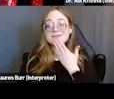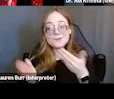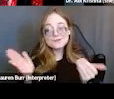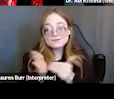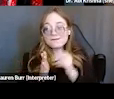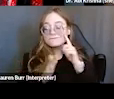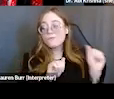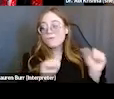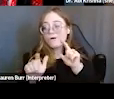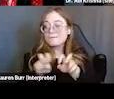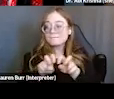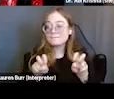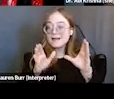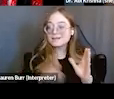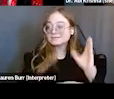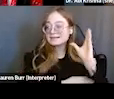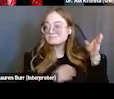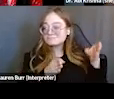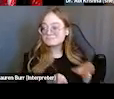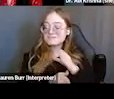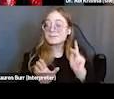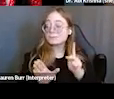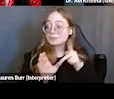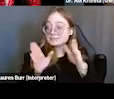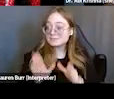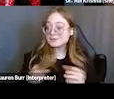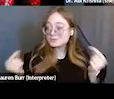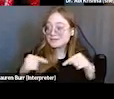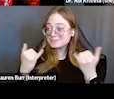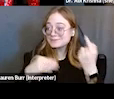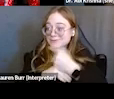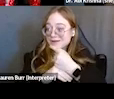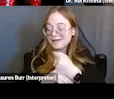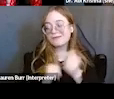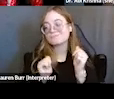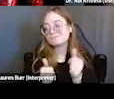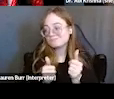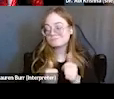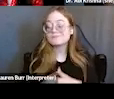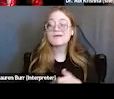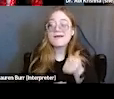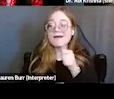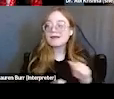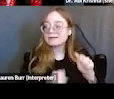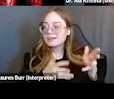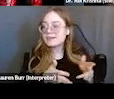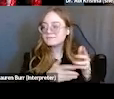and participants who took the time to join us today. We'll definitely get any unanswered questions answered